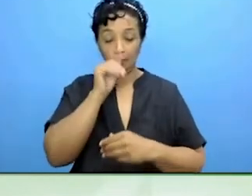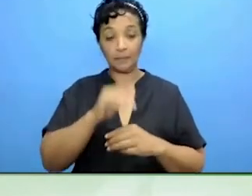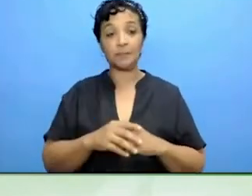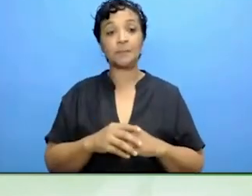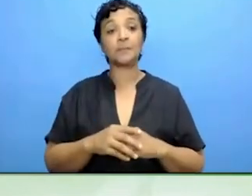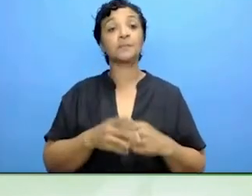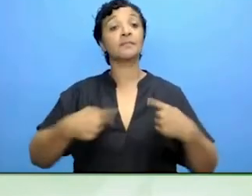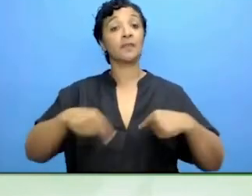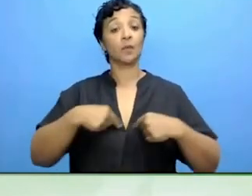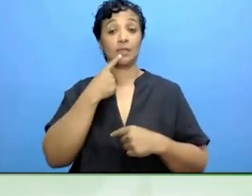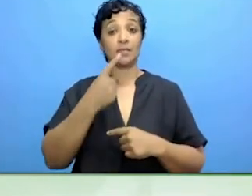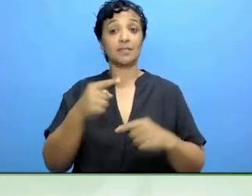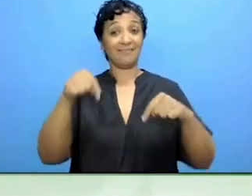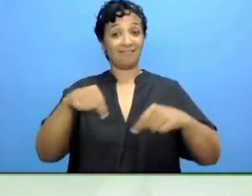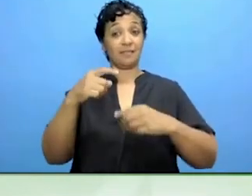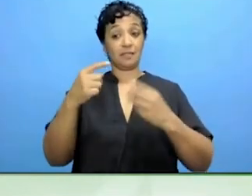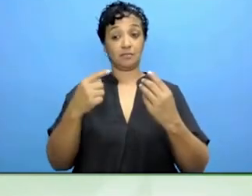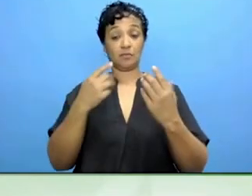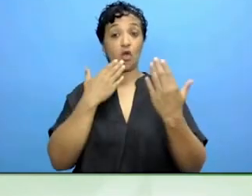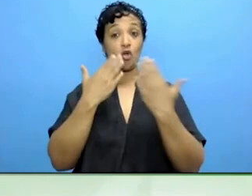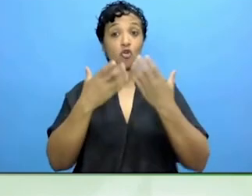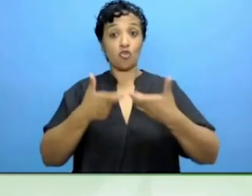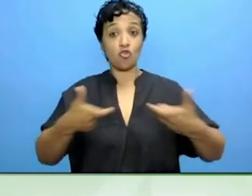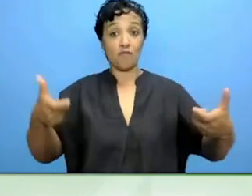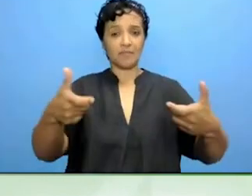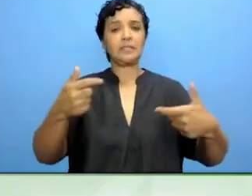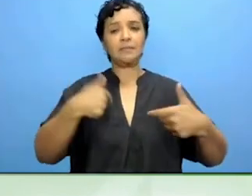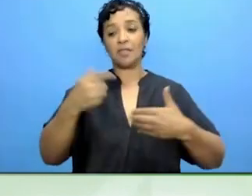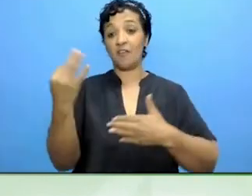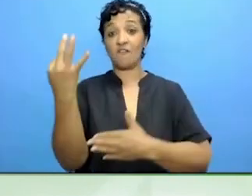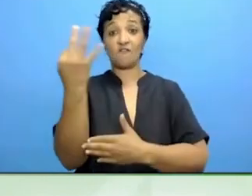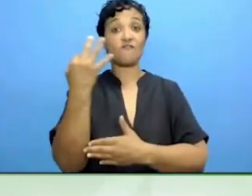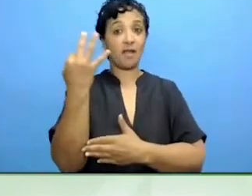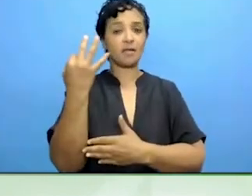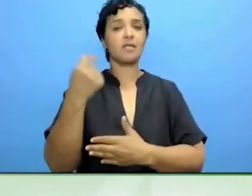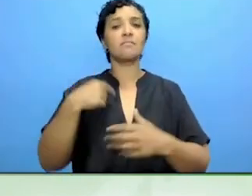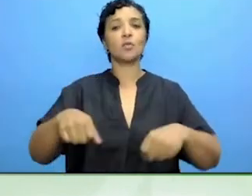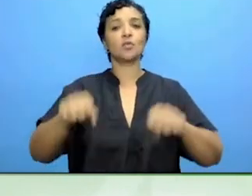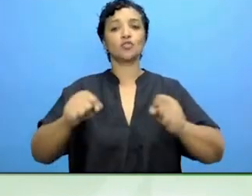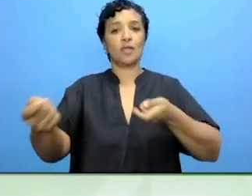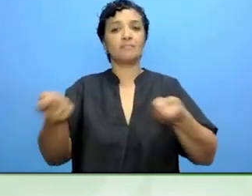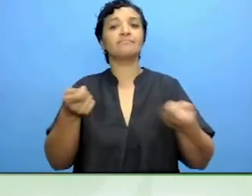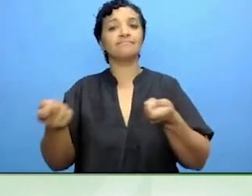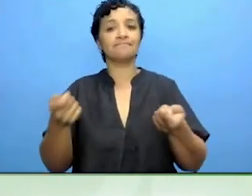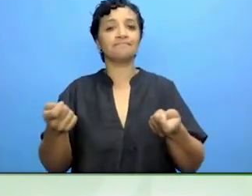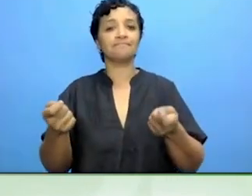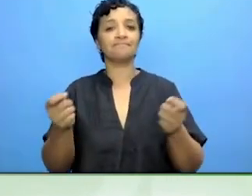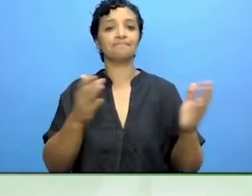For example, on Friday I will be chairing a session on early